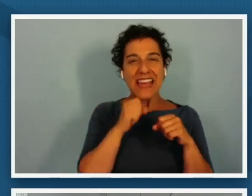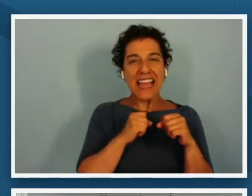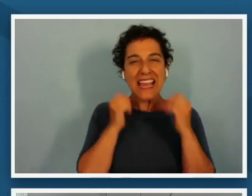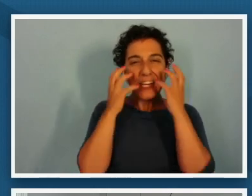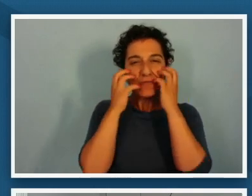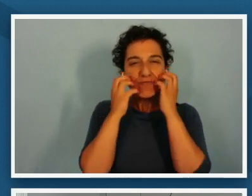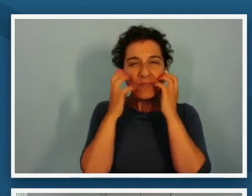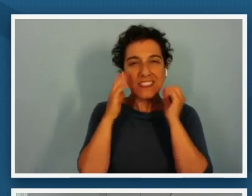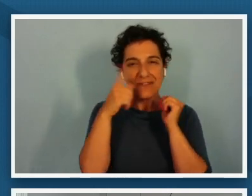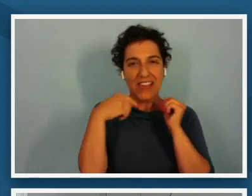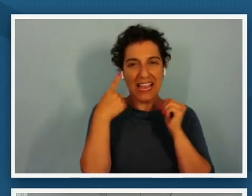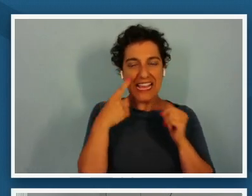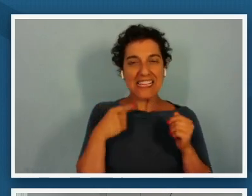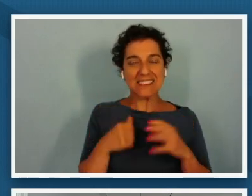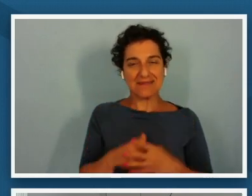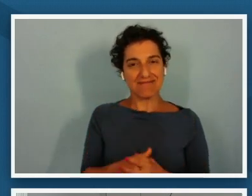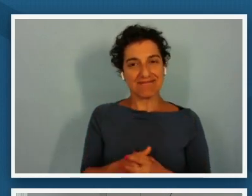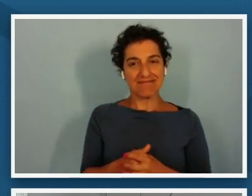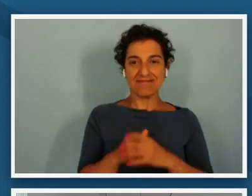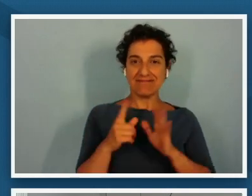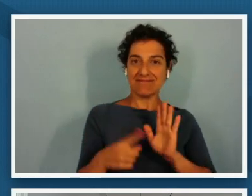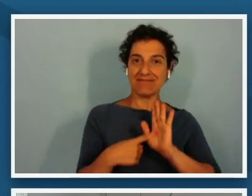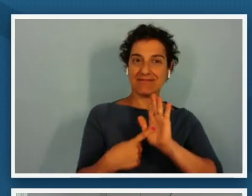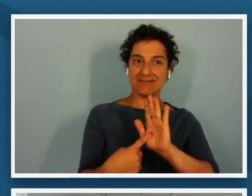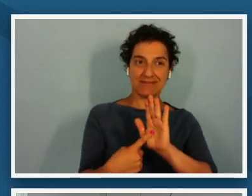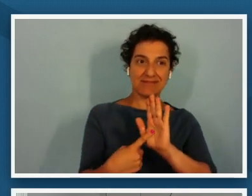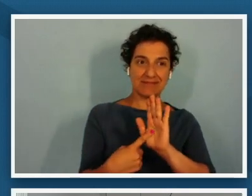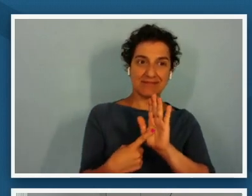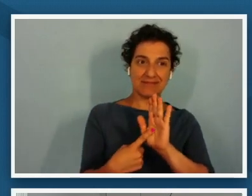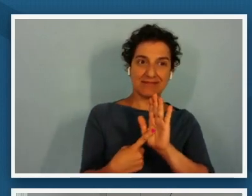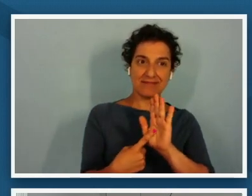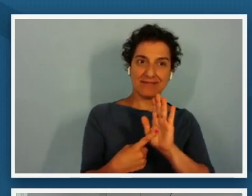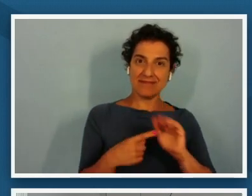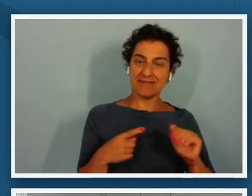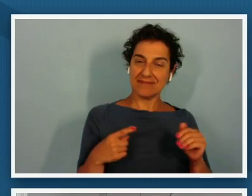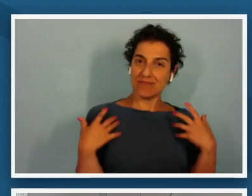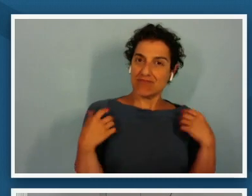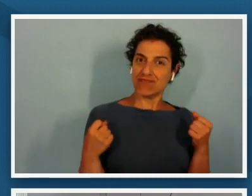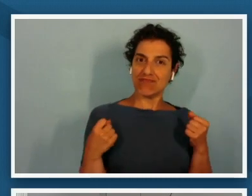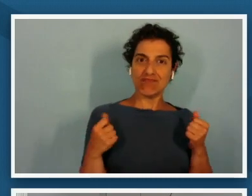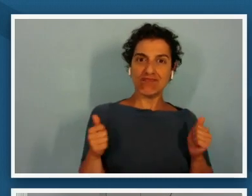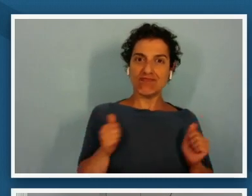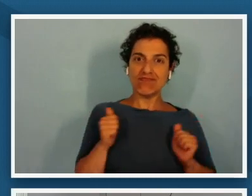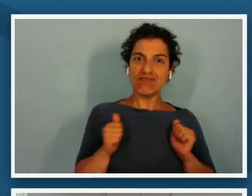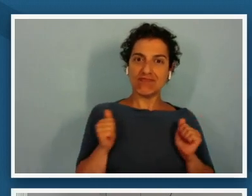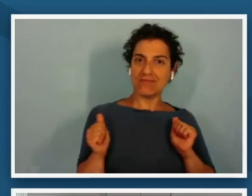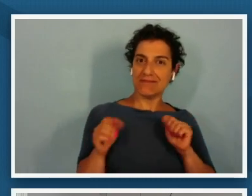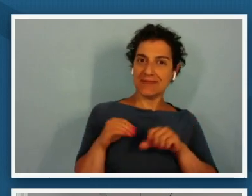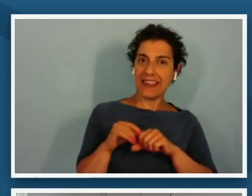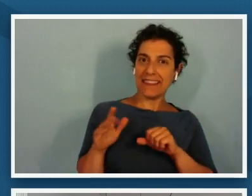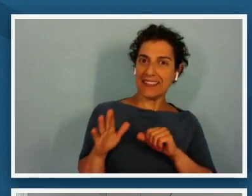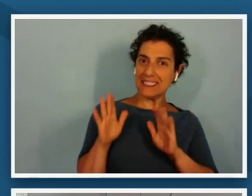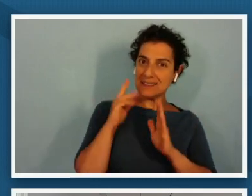he's he's presented as you know fairly vigorous in this painting but i'm